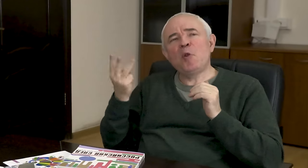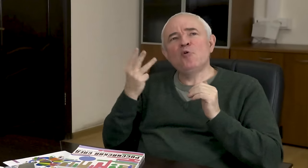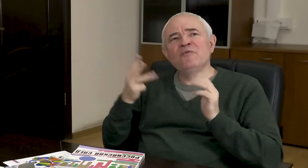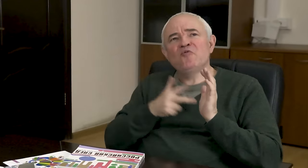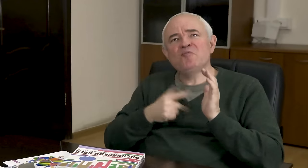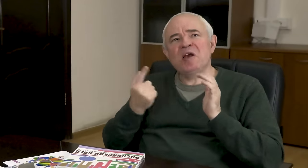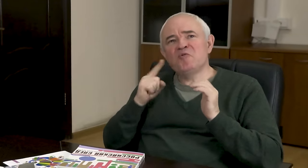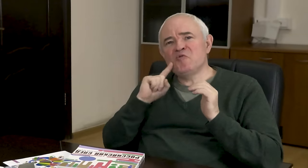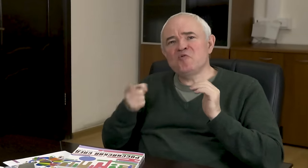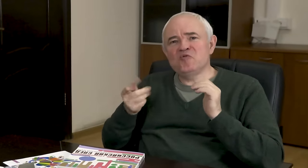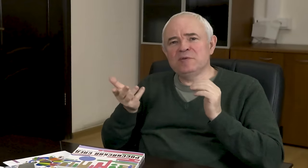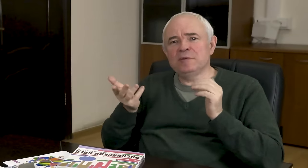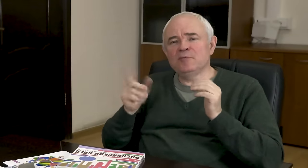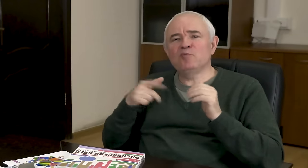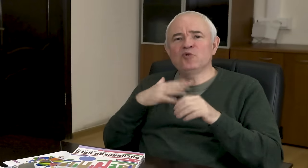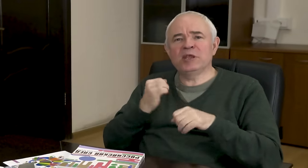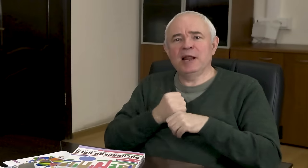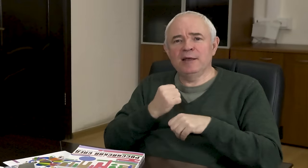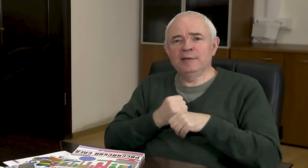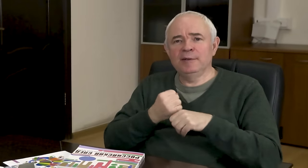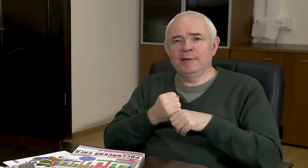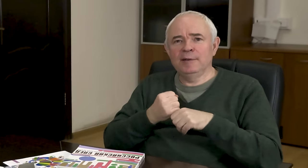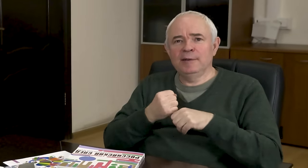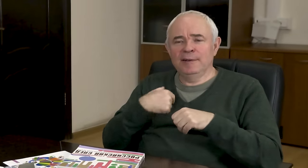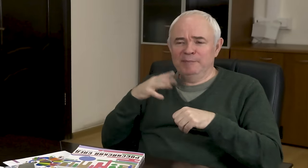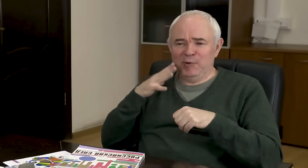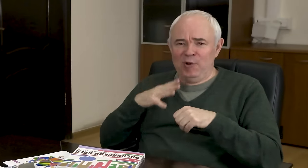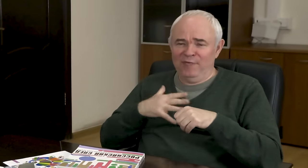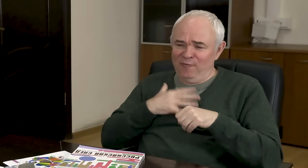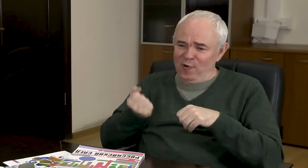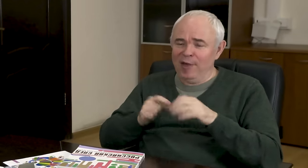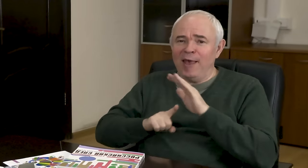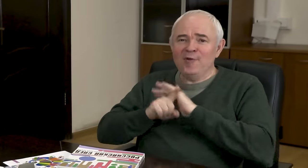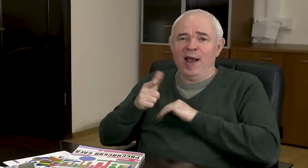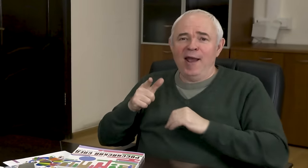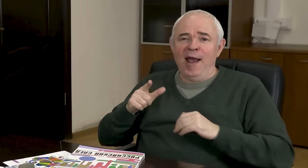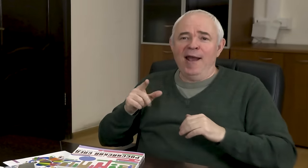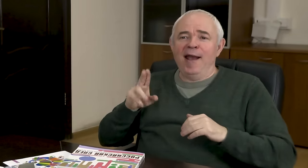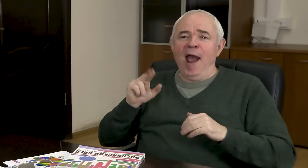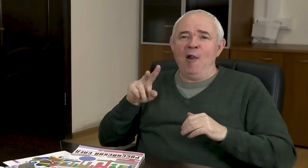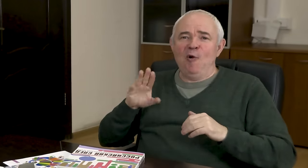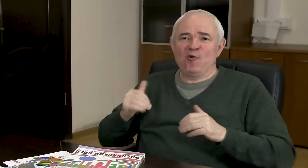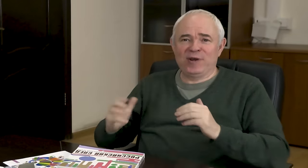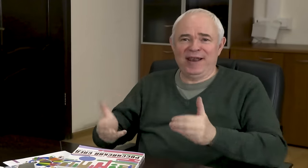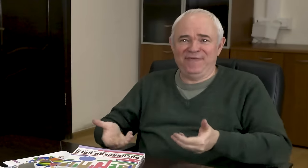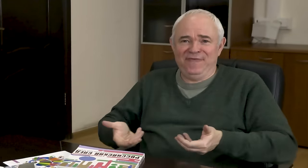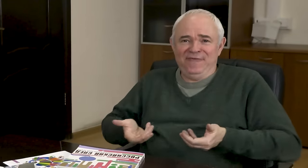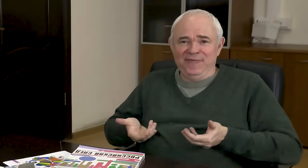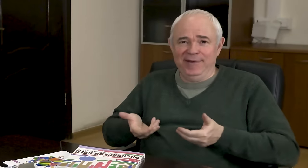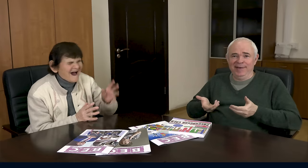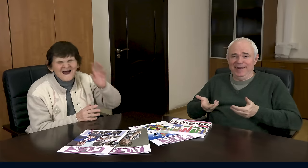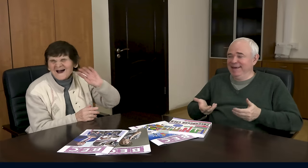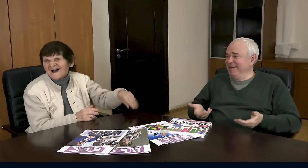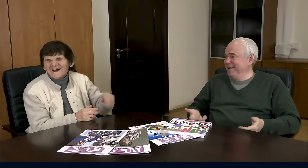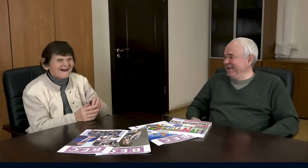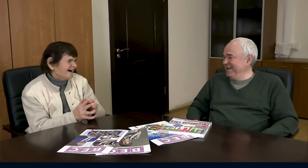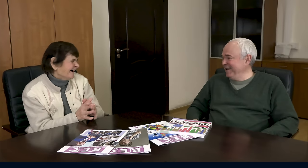I wonder what Palenny will do at 81? I think I should start with the galoshes.